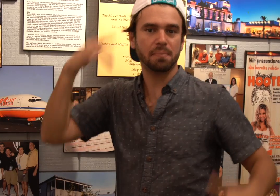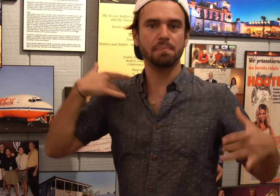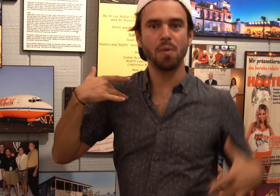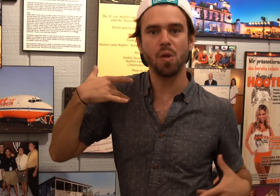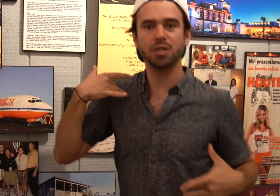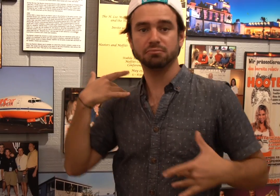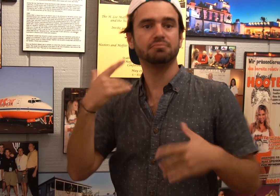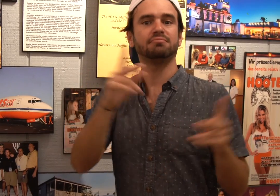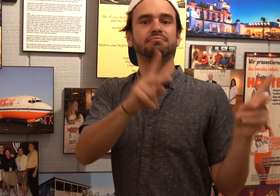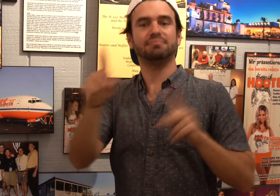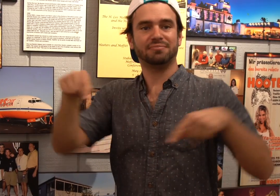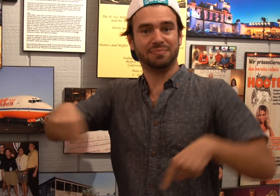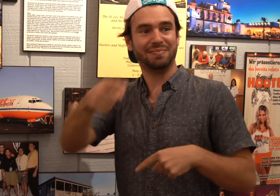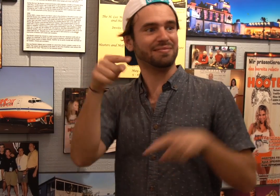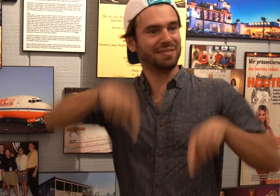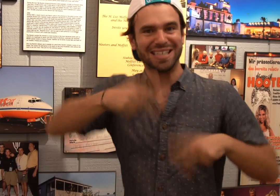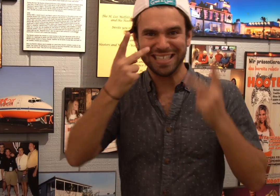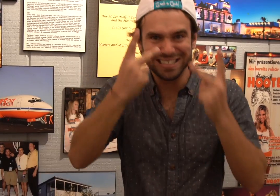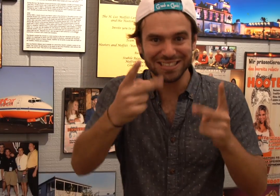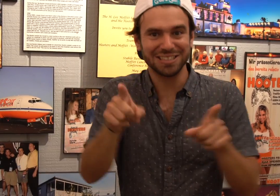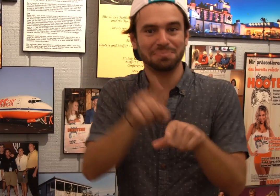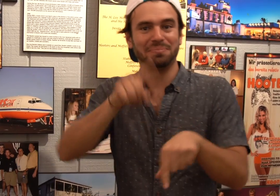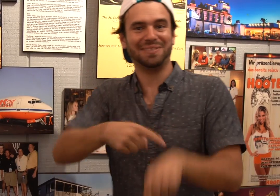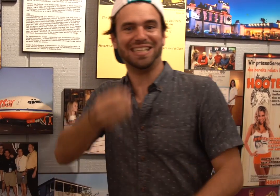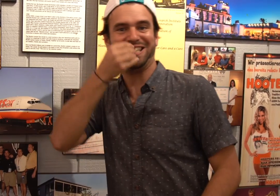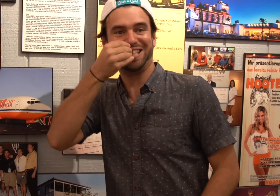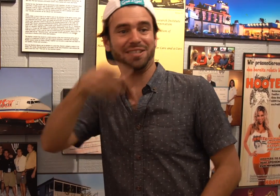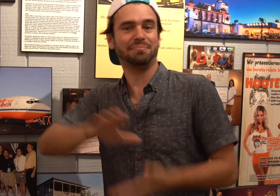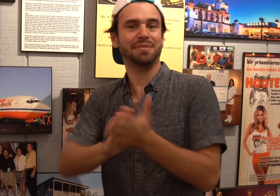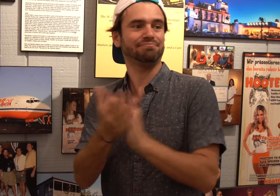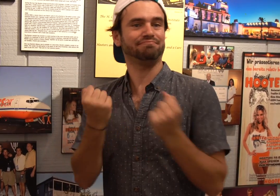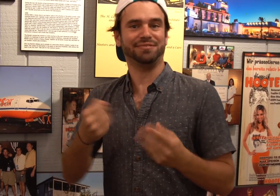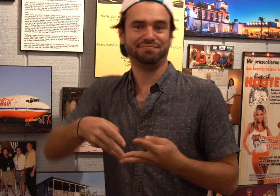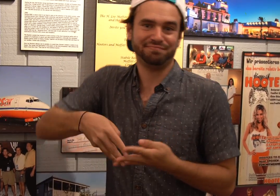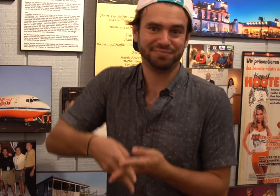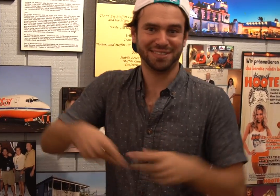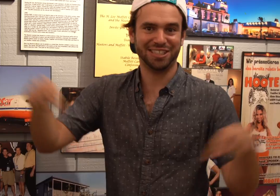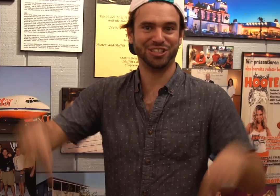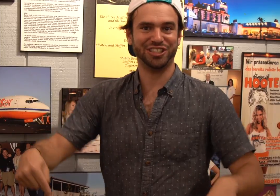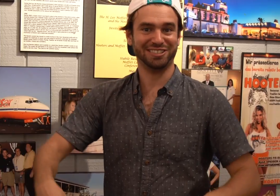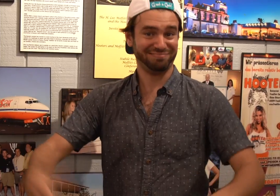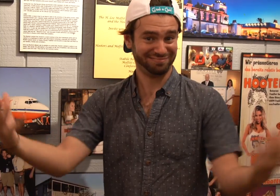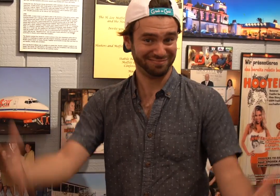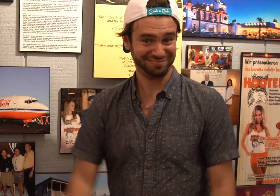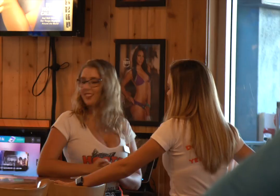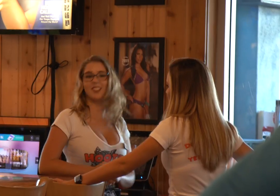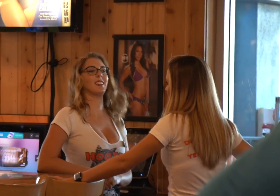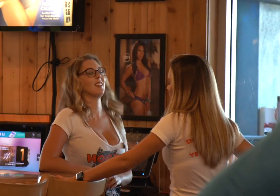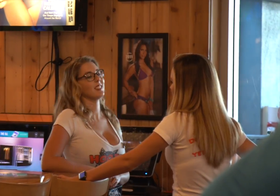these women modeling. Here, you see the same idea championed while you're eating at the same time and it's become rooted in the culture here.